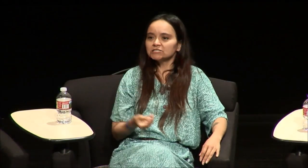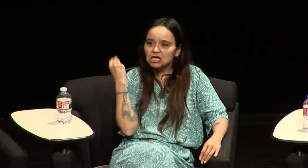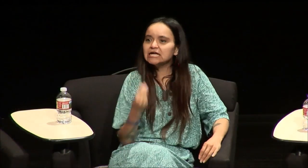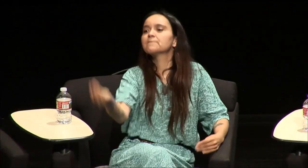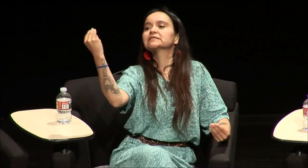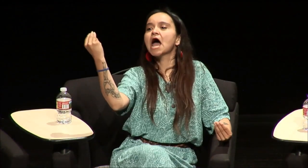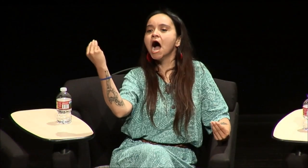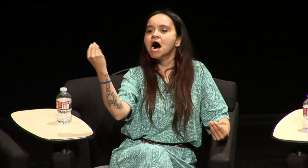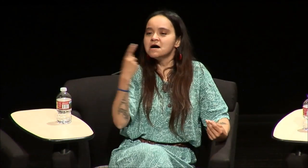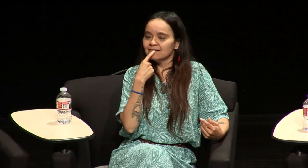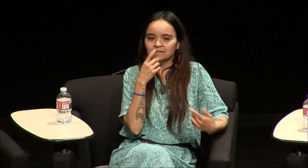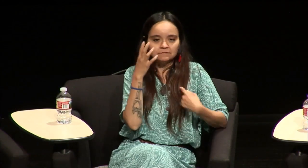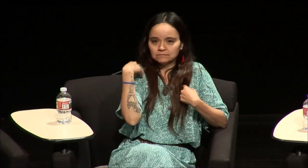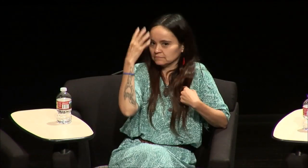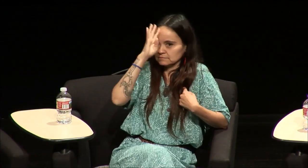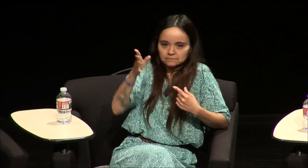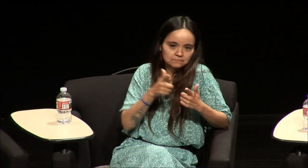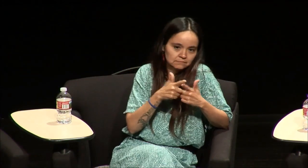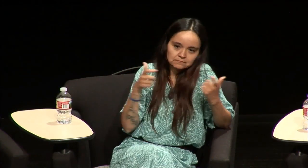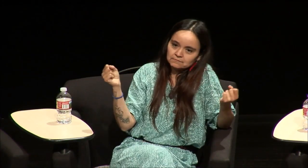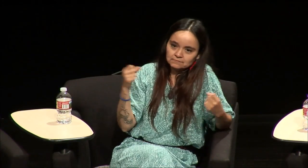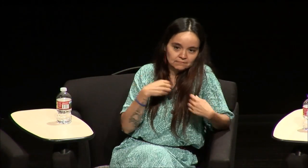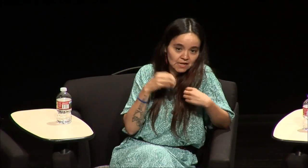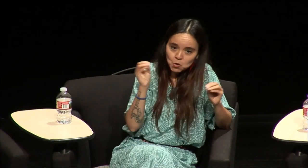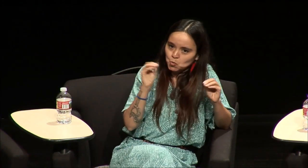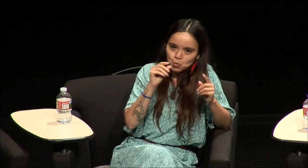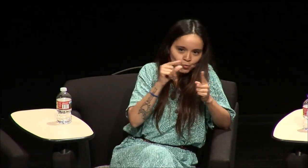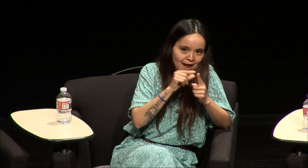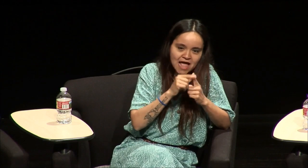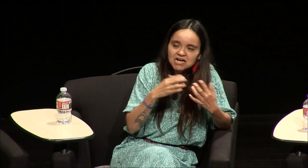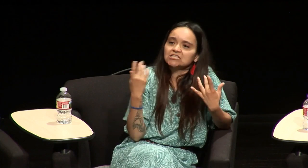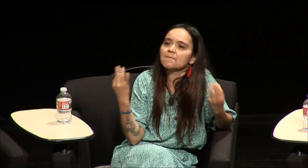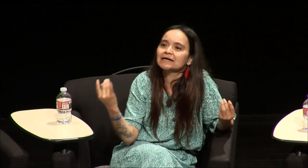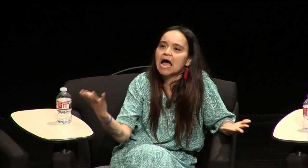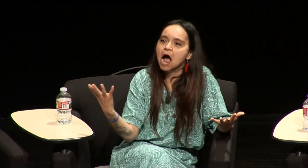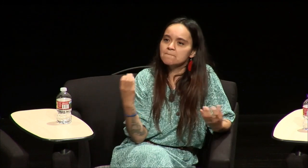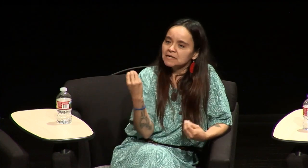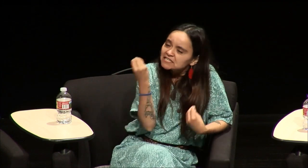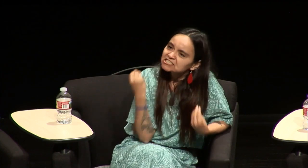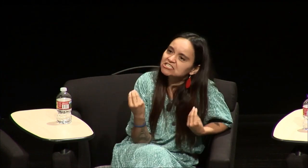I had no idea what they were saying I haven't I don't know the words but they